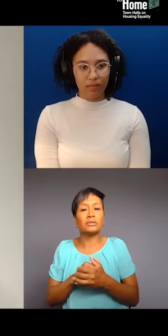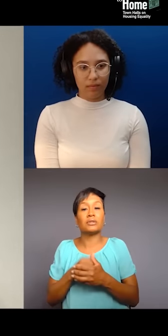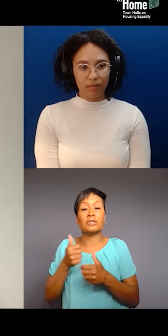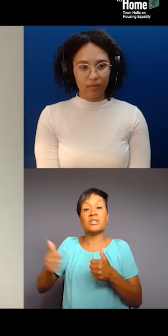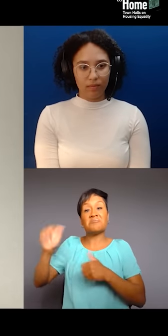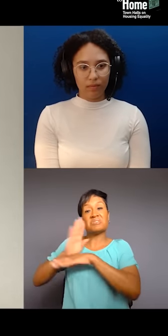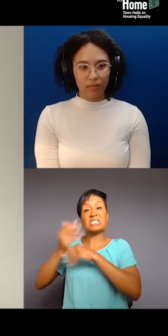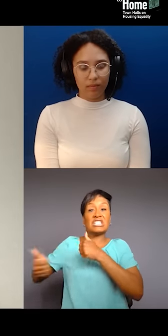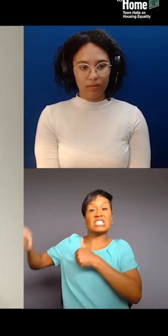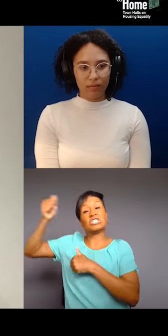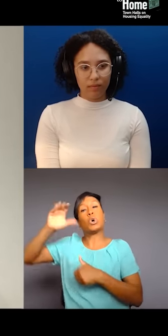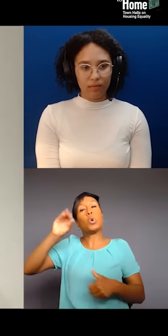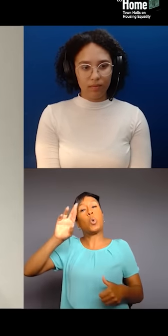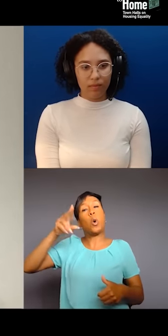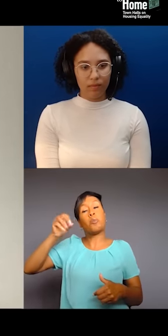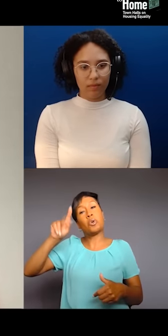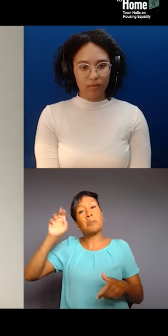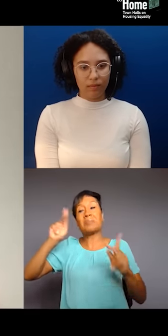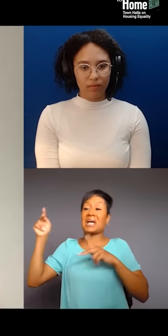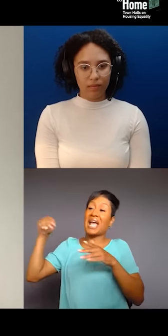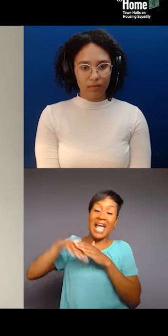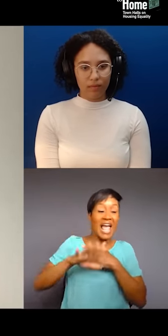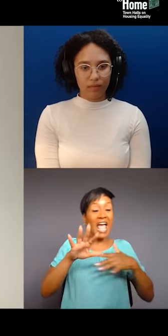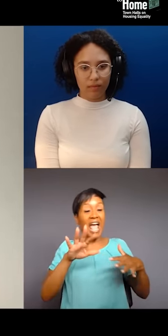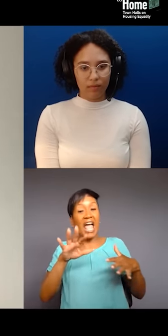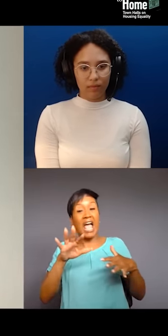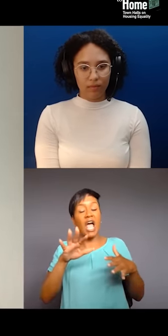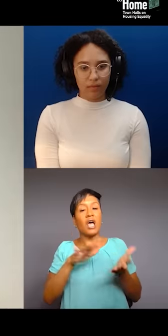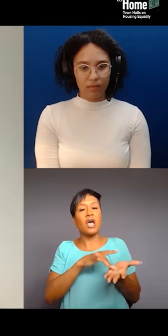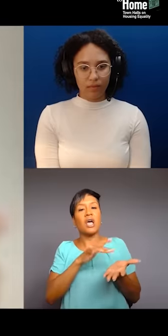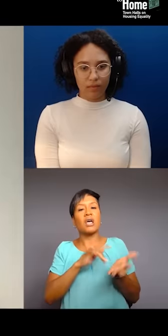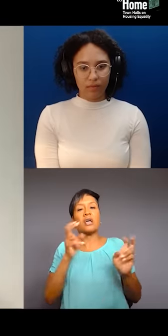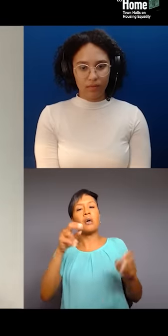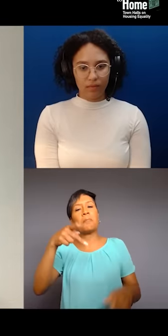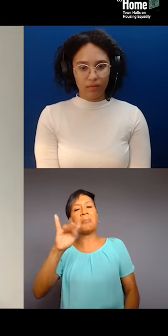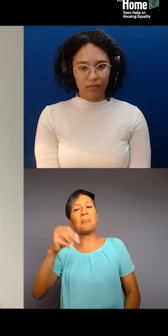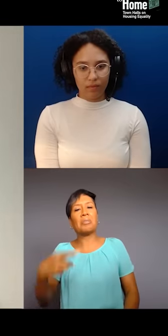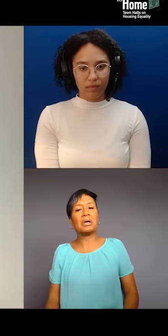because they pimp us, they steal from us, and then they try to sell us back to us, right?